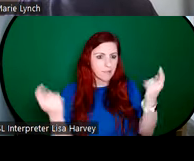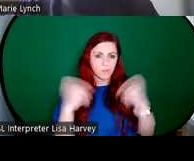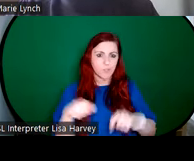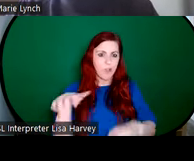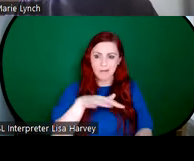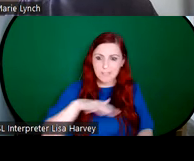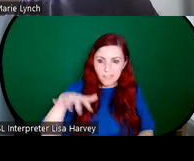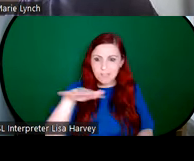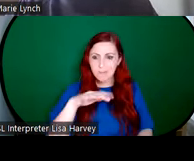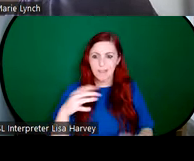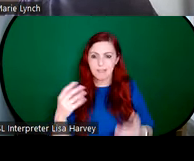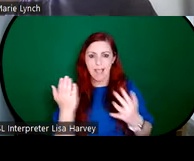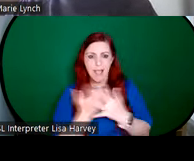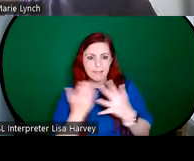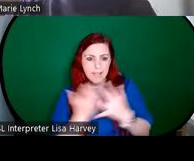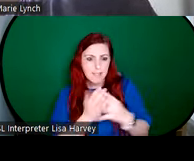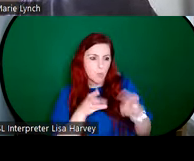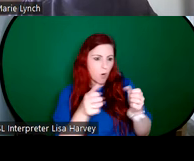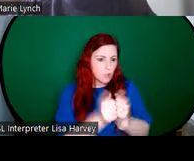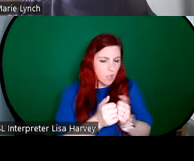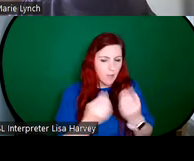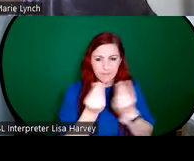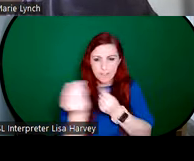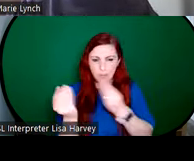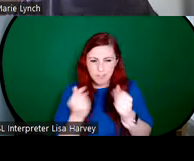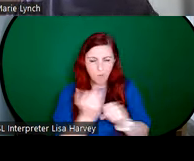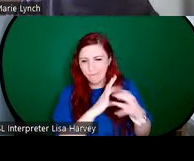a kiln and workshop materials. So there was a kind of collective model. And this